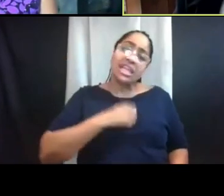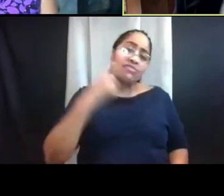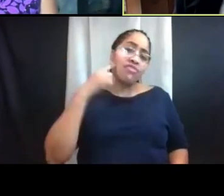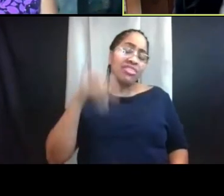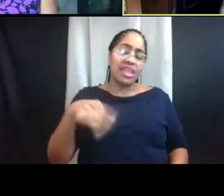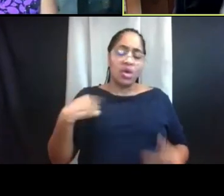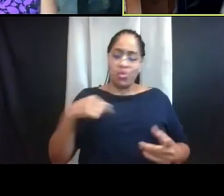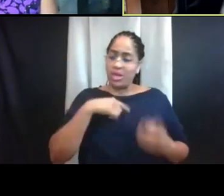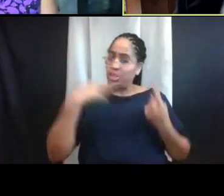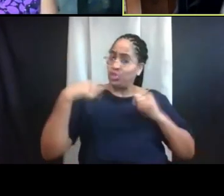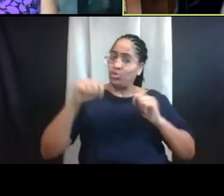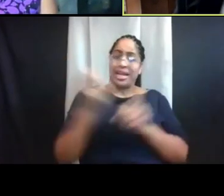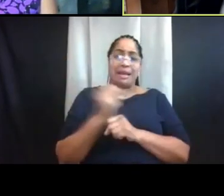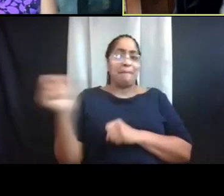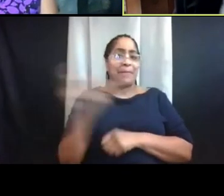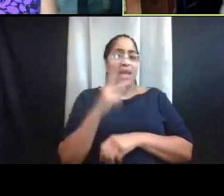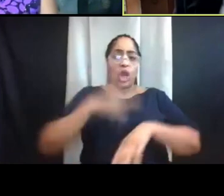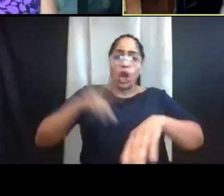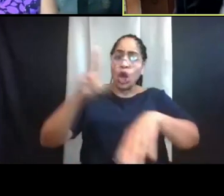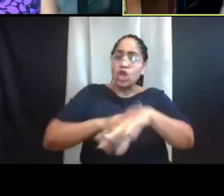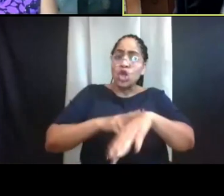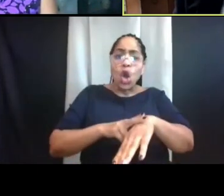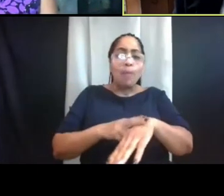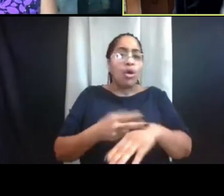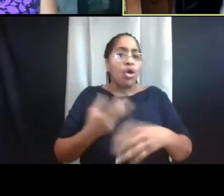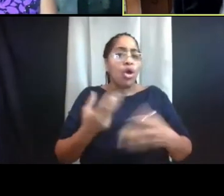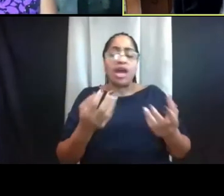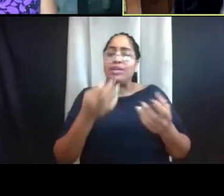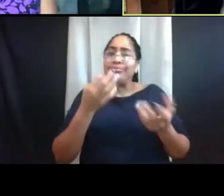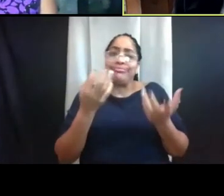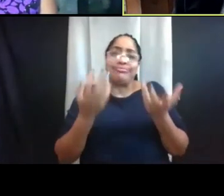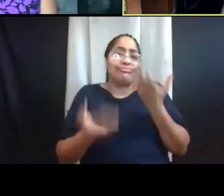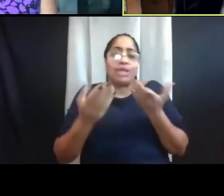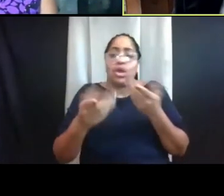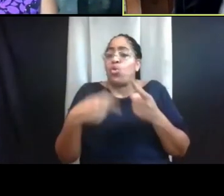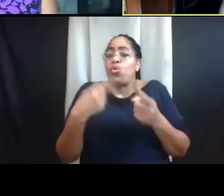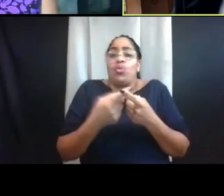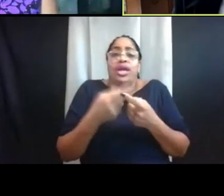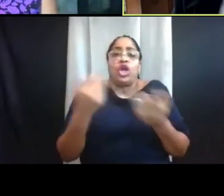just as soon as perhaps a new vaccine or other advances allow us to do that.